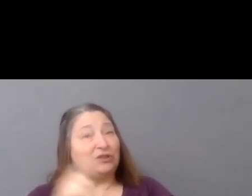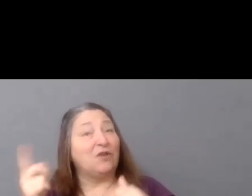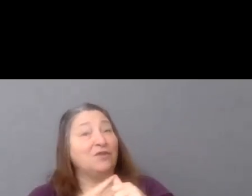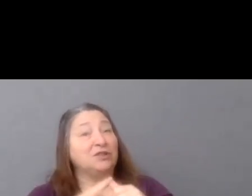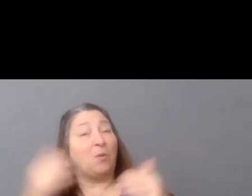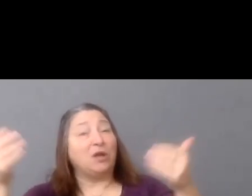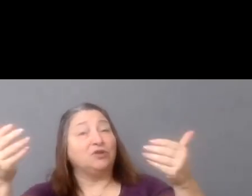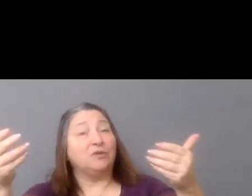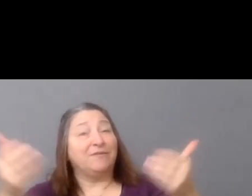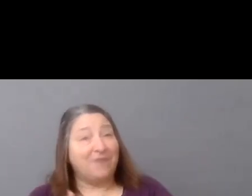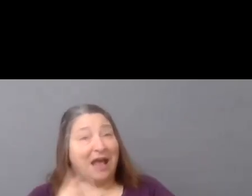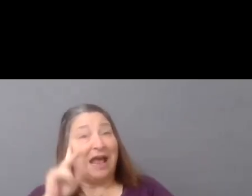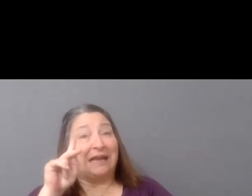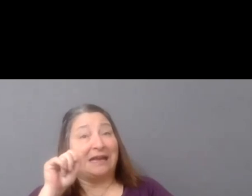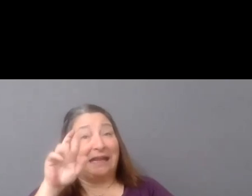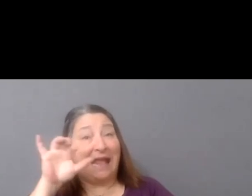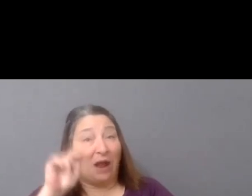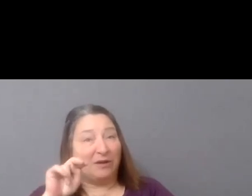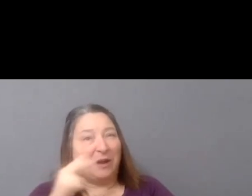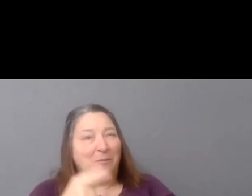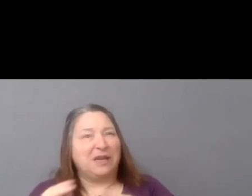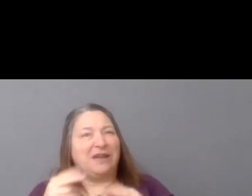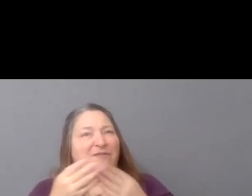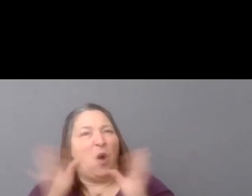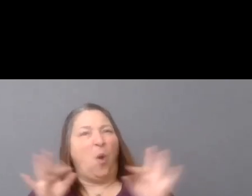a brief overview of the key factors of the distribution